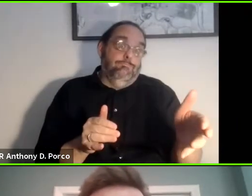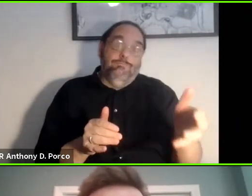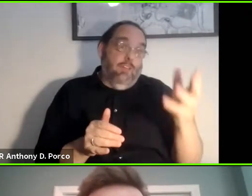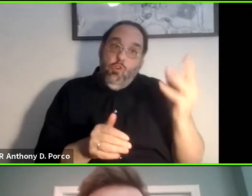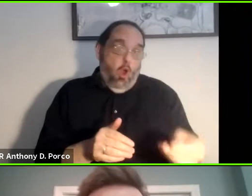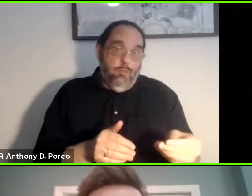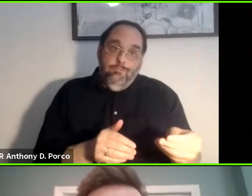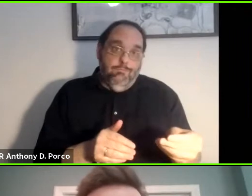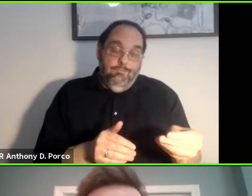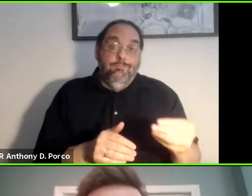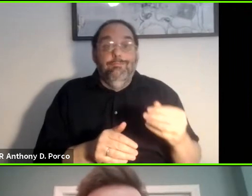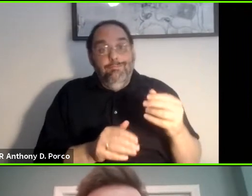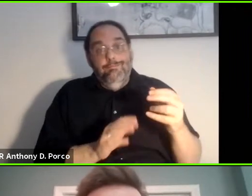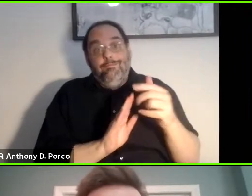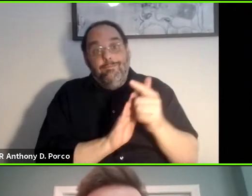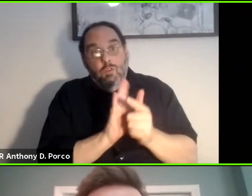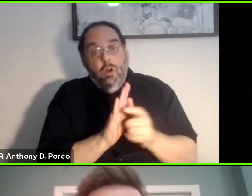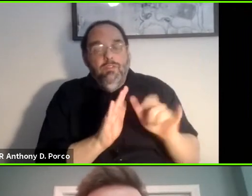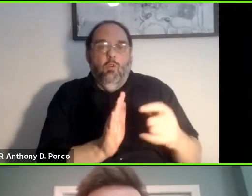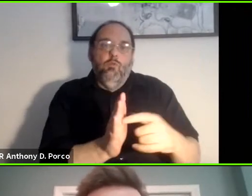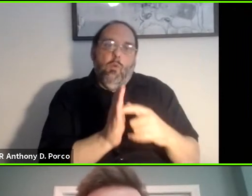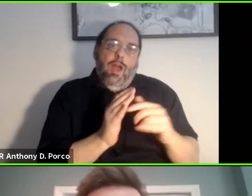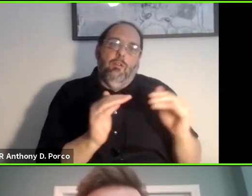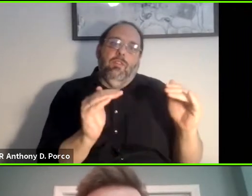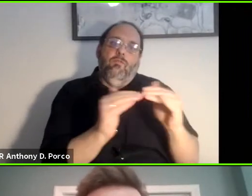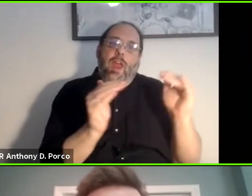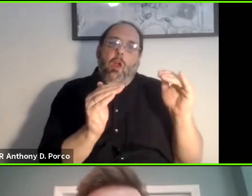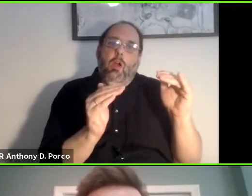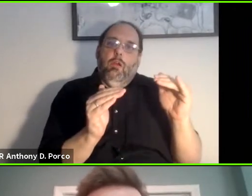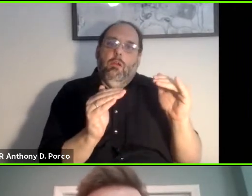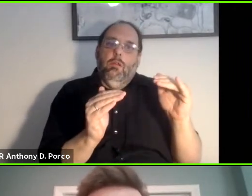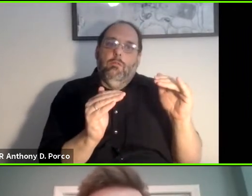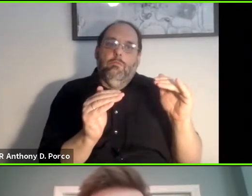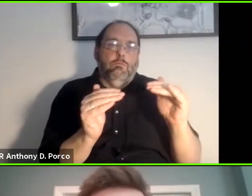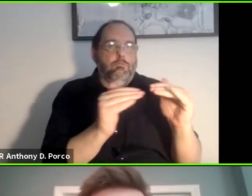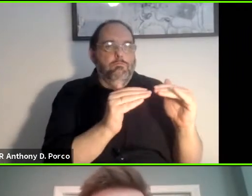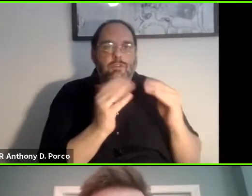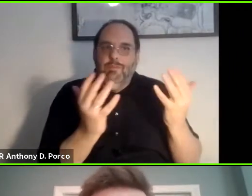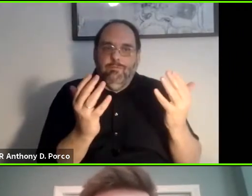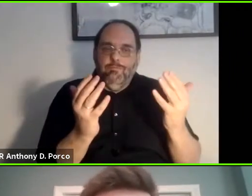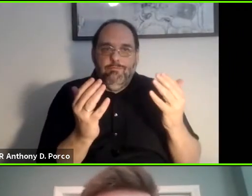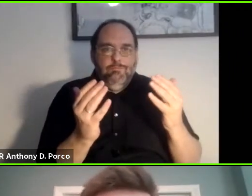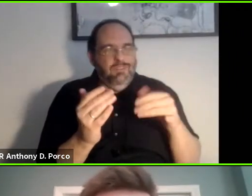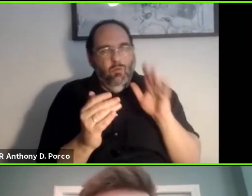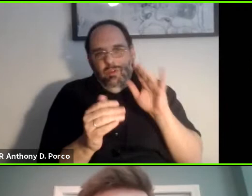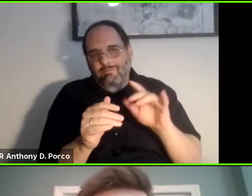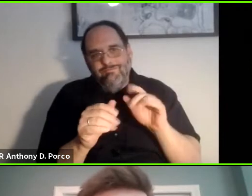requires fair compensation and that statute is going to exist forever. The good news is wire